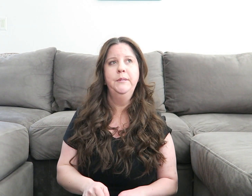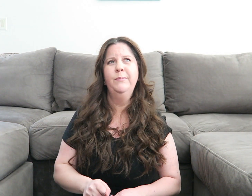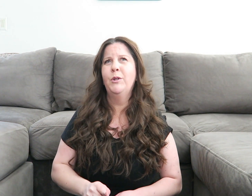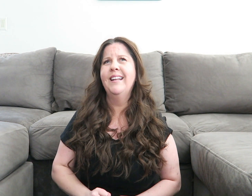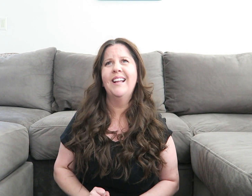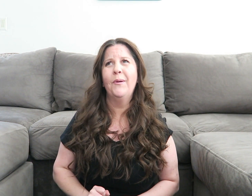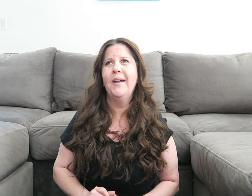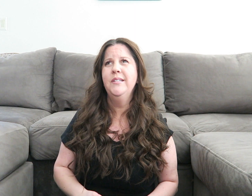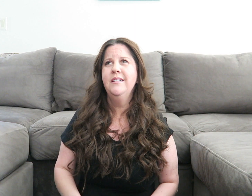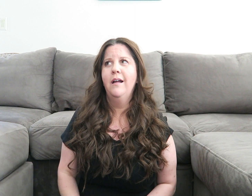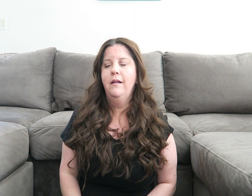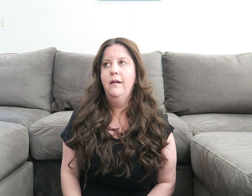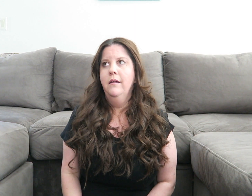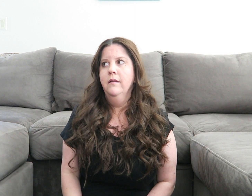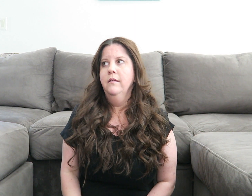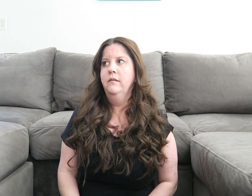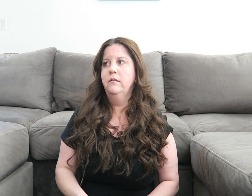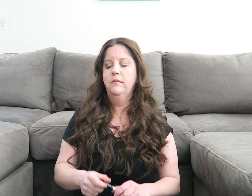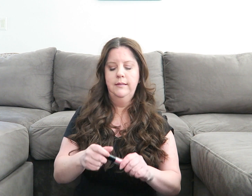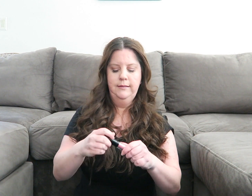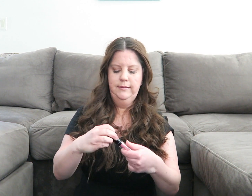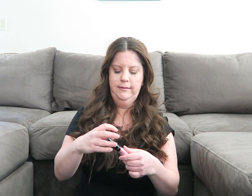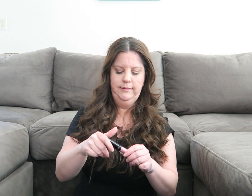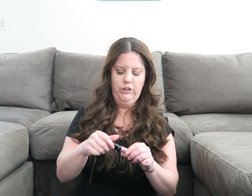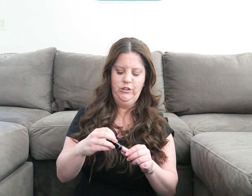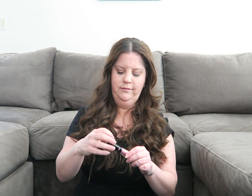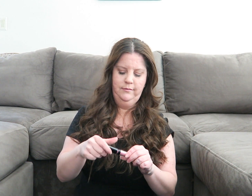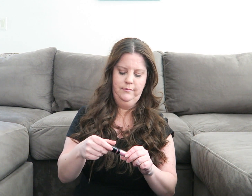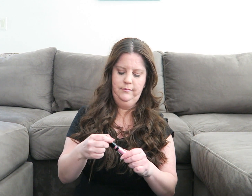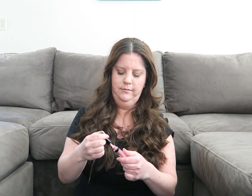Um, I'm trying to think what else *sigh* It's just...